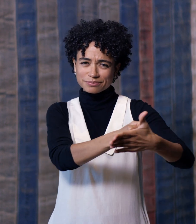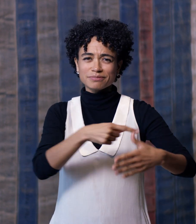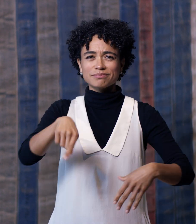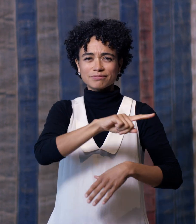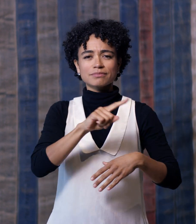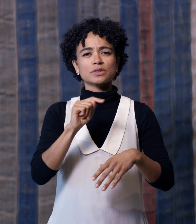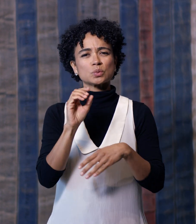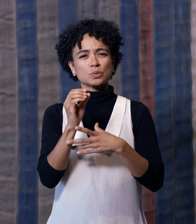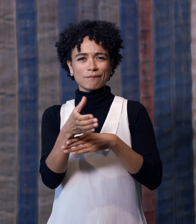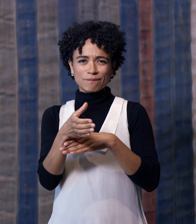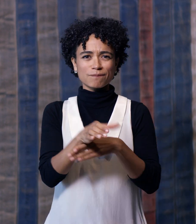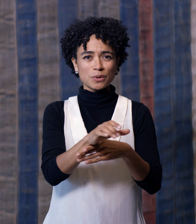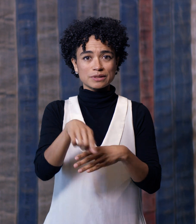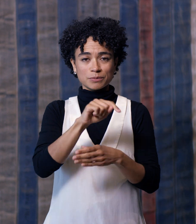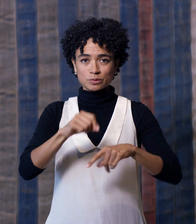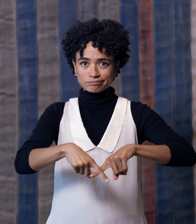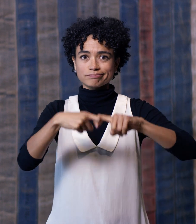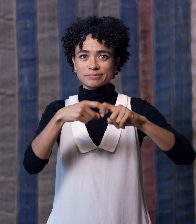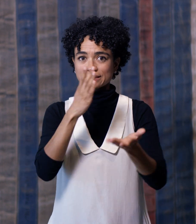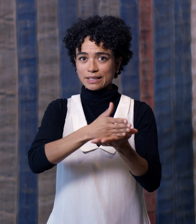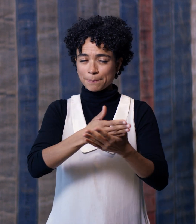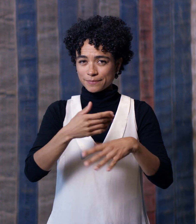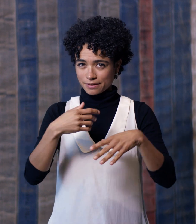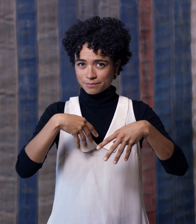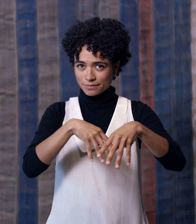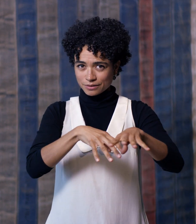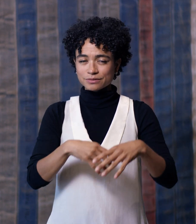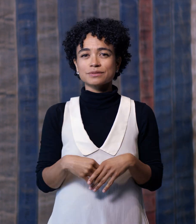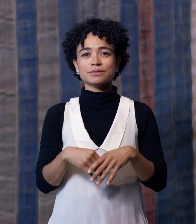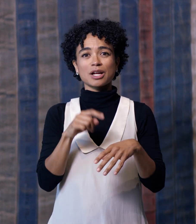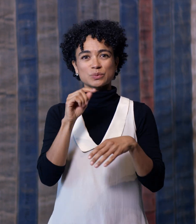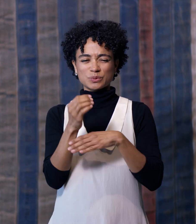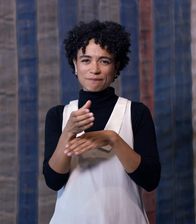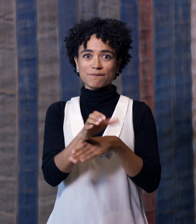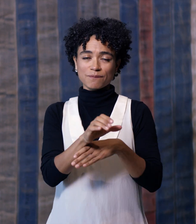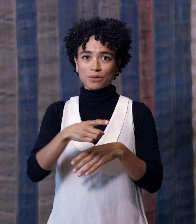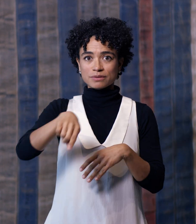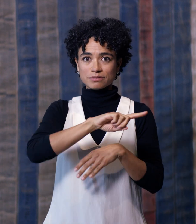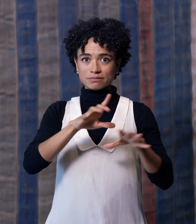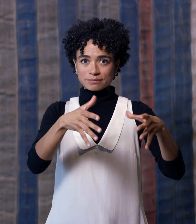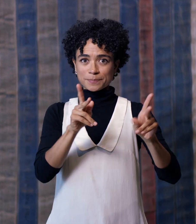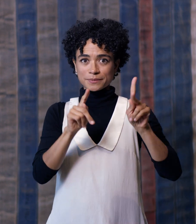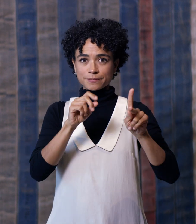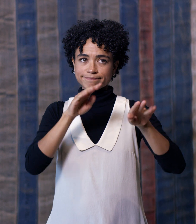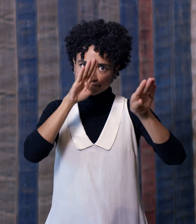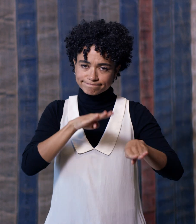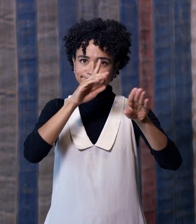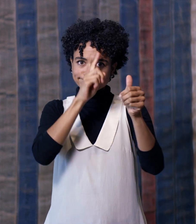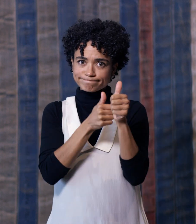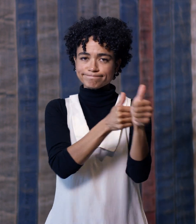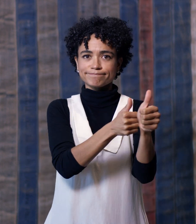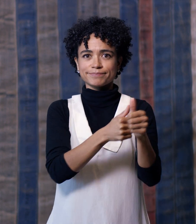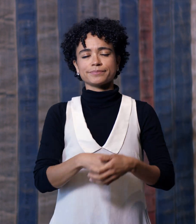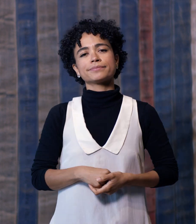in order to break up the march and force the demonstrators into submission.